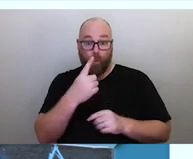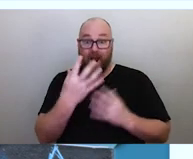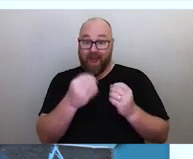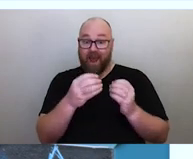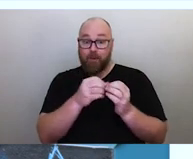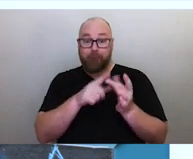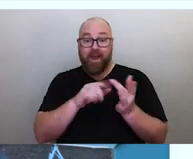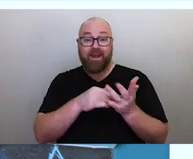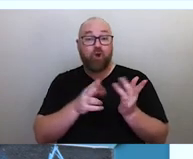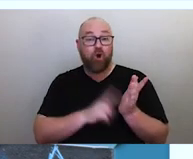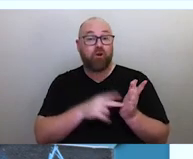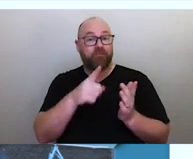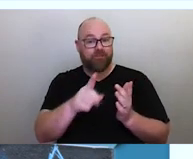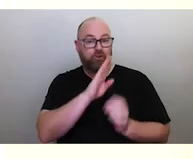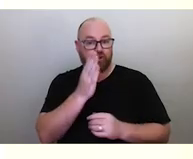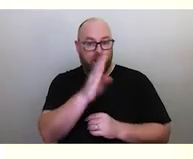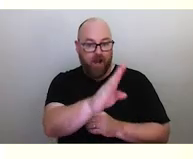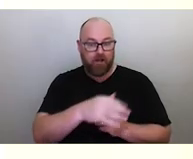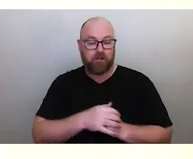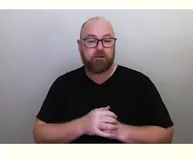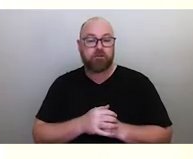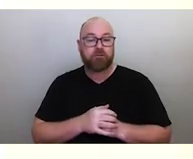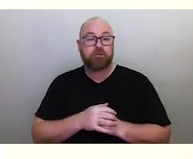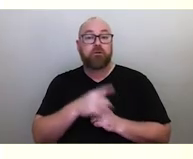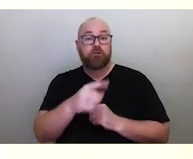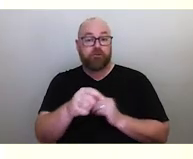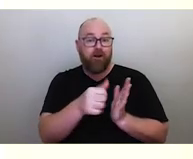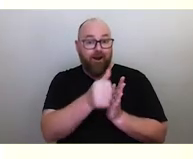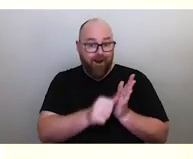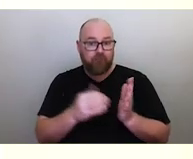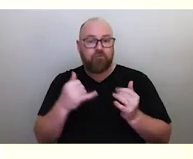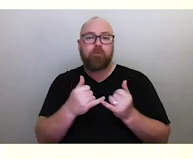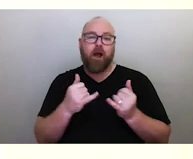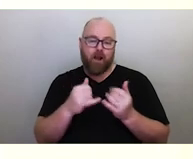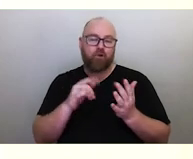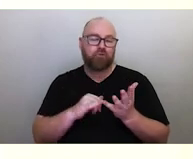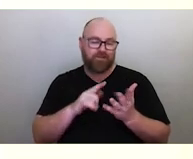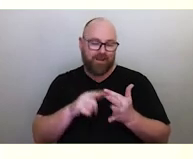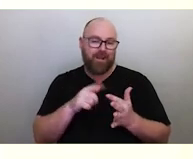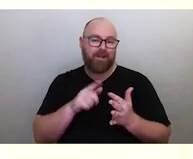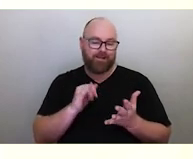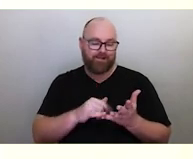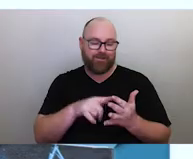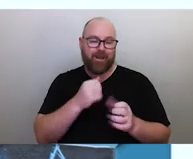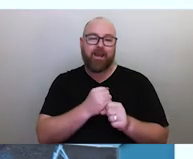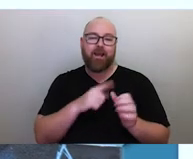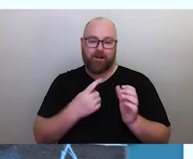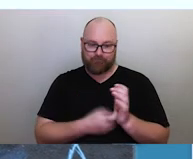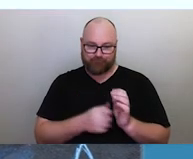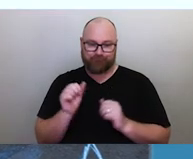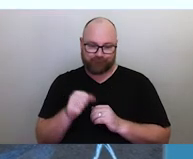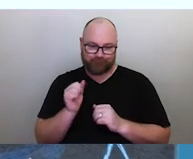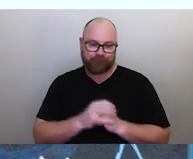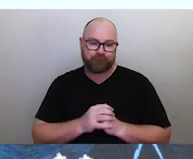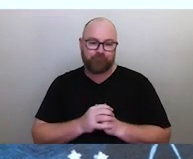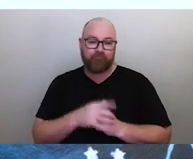which we can see here. The artwork in the inside was by Uncle Segar Passi, and it shows about how